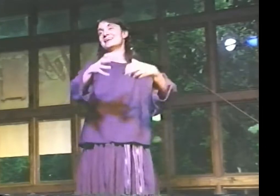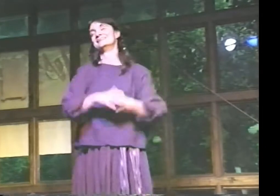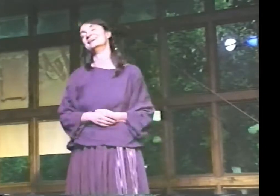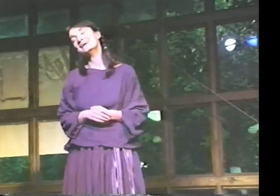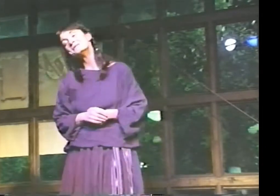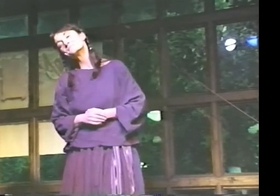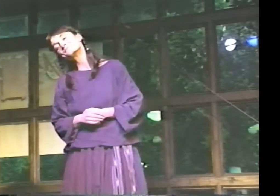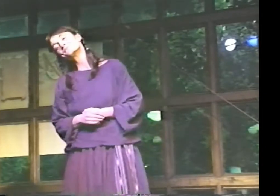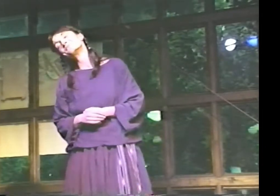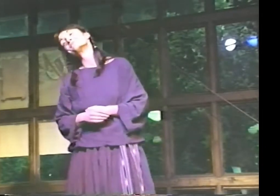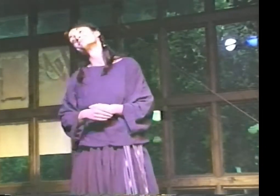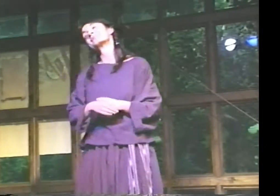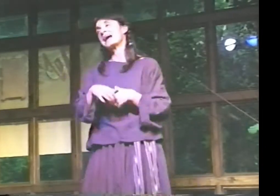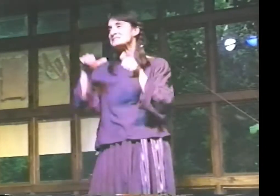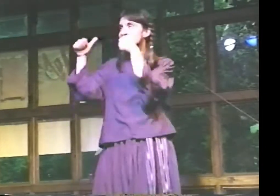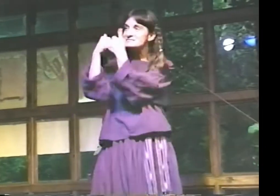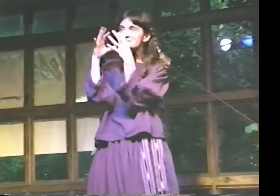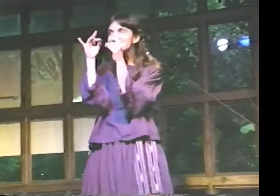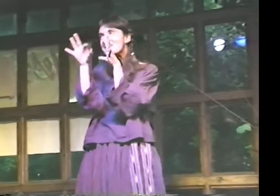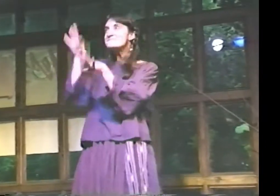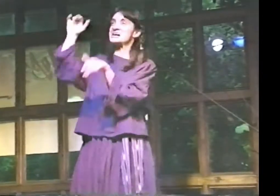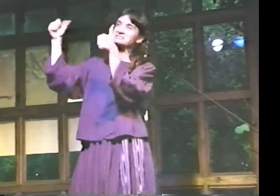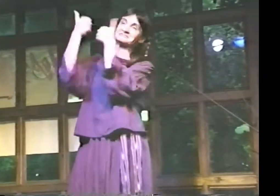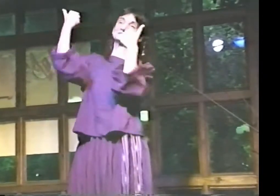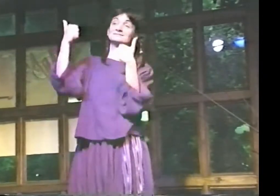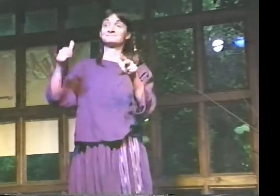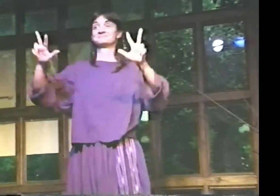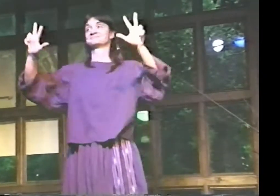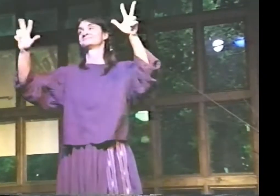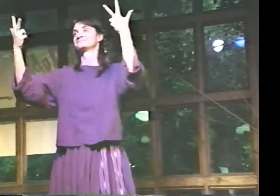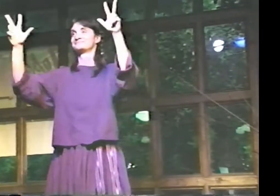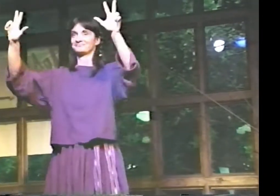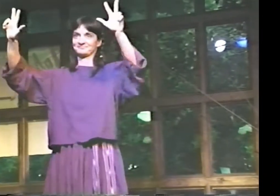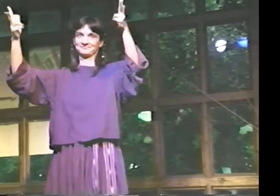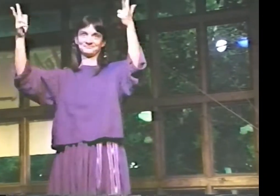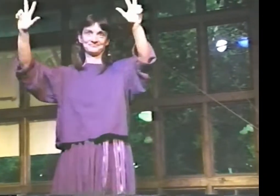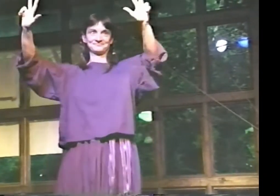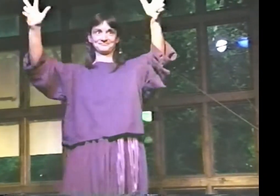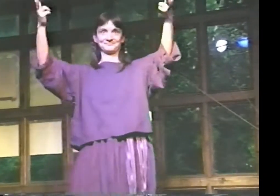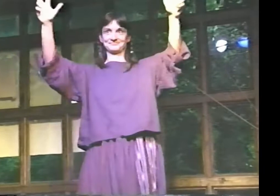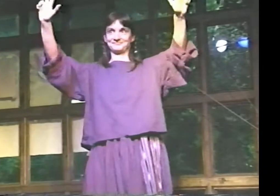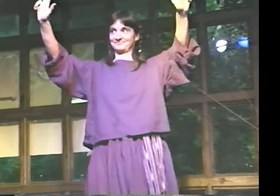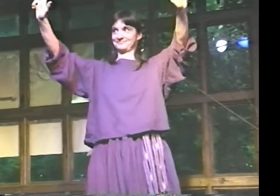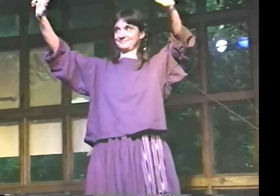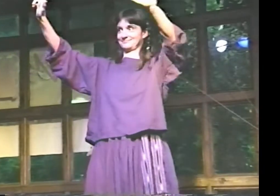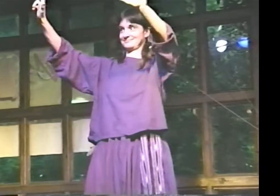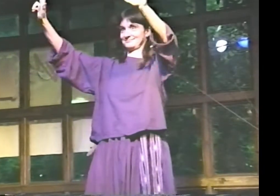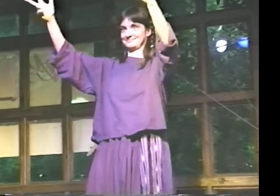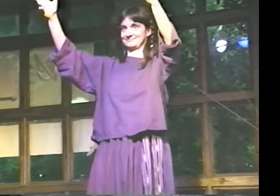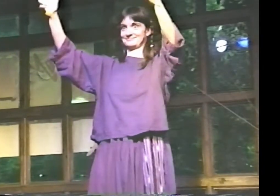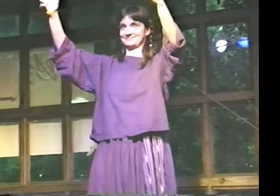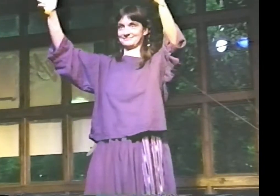AND, YOU KNOW, I TRY TO FIND A CHALLENGE FOR MYSELF, AND SO I USED A 3 HANDSHAPE.